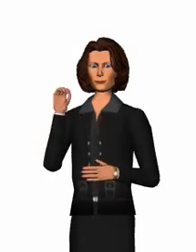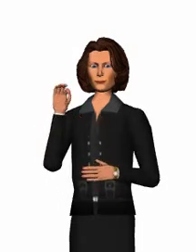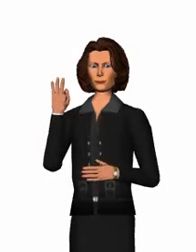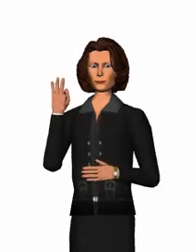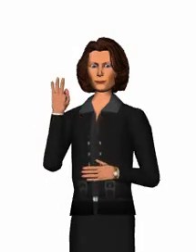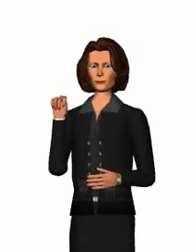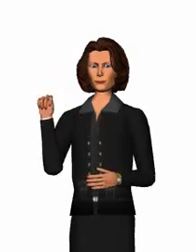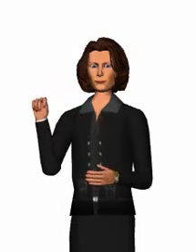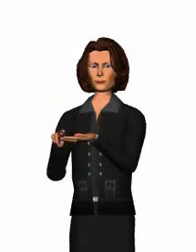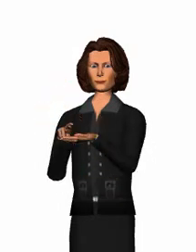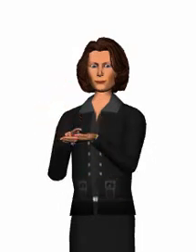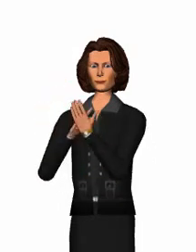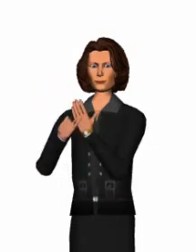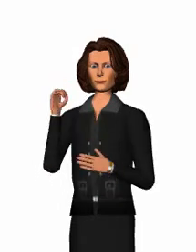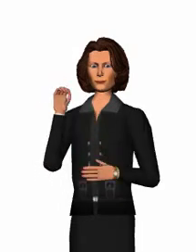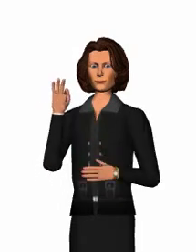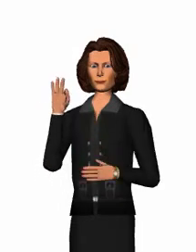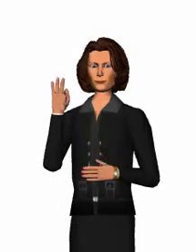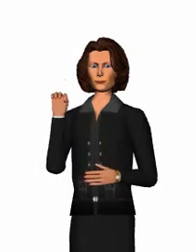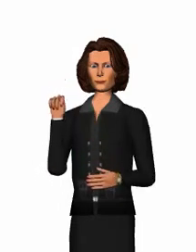of the HdM online banking system.